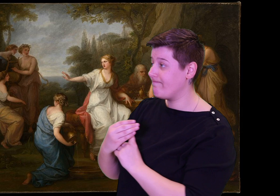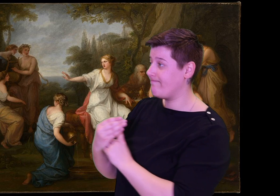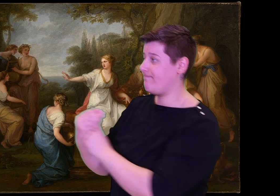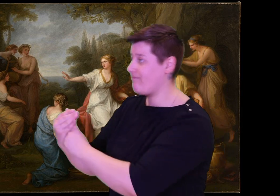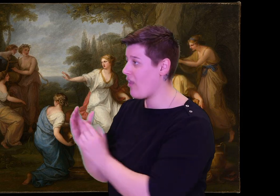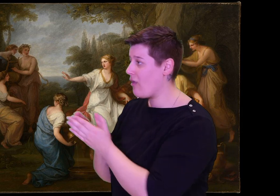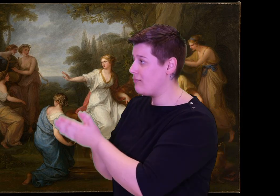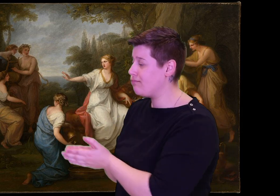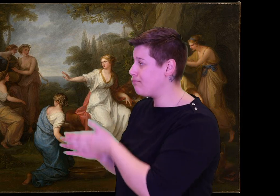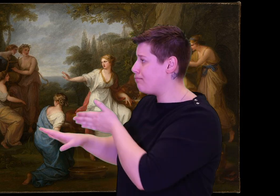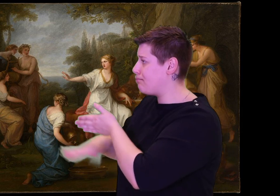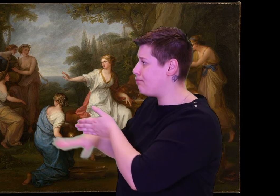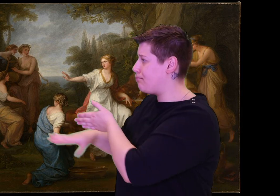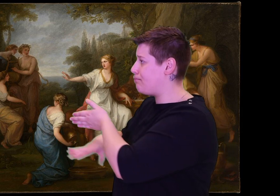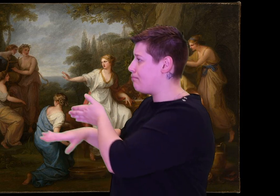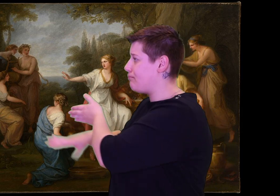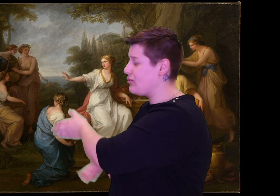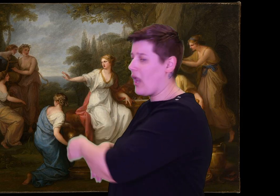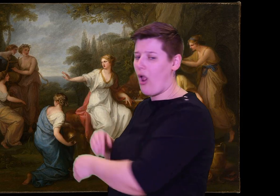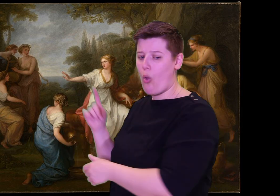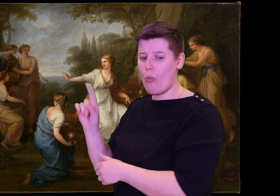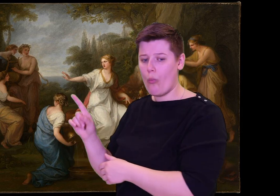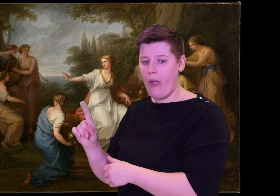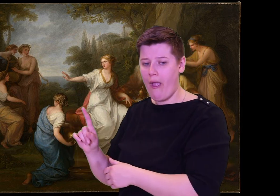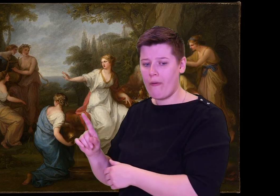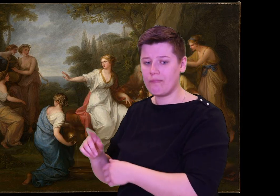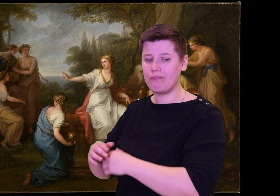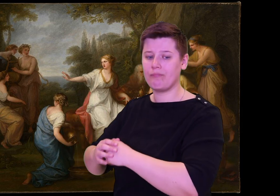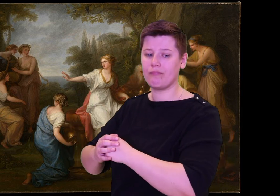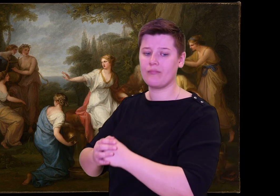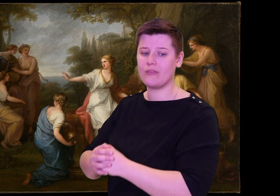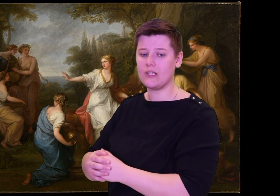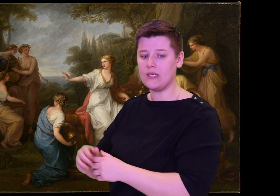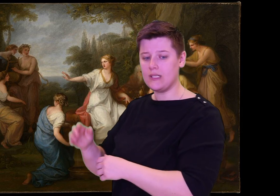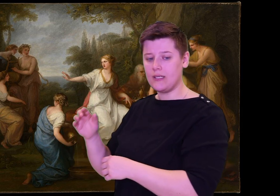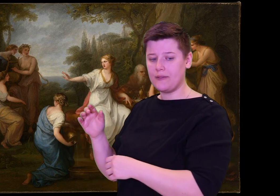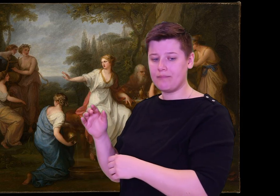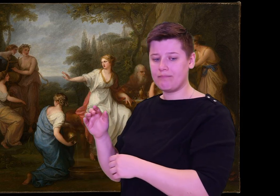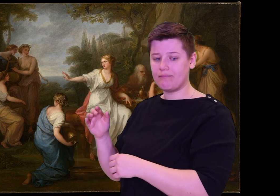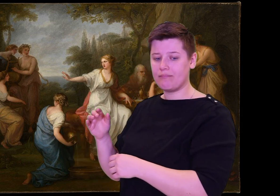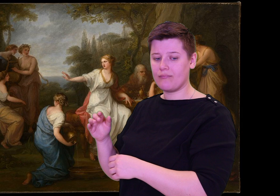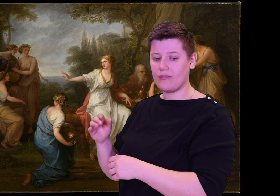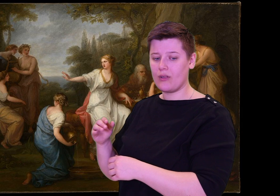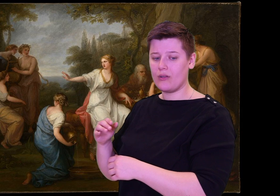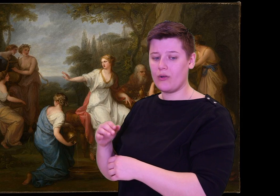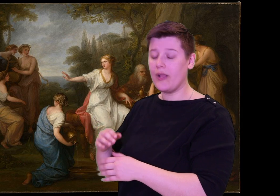They will make her a wedding and prepare abundant gifts to show her father's love.